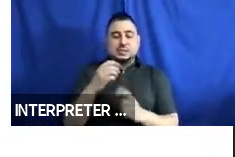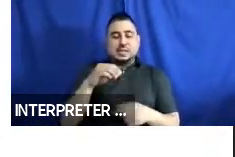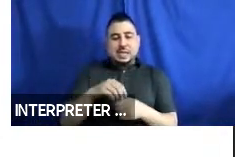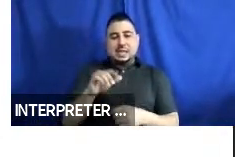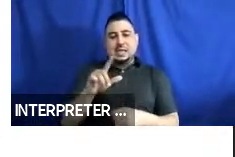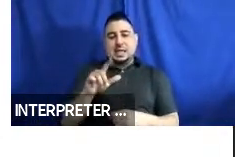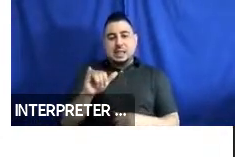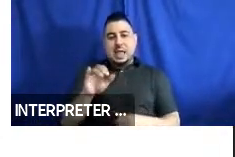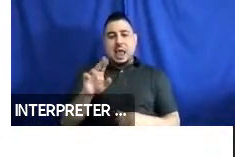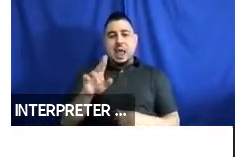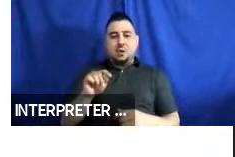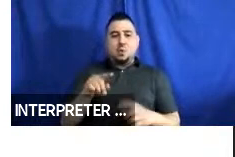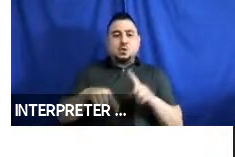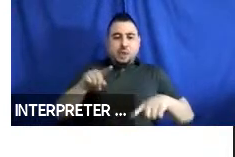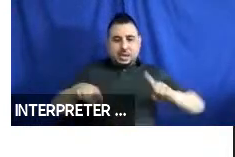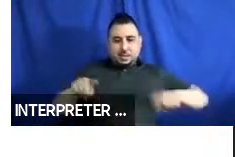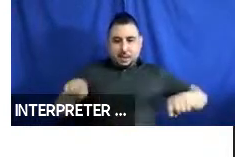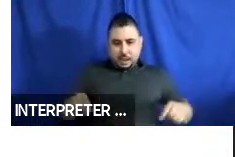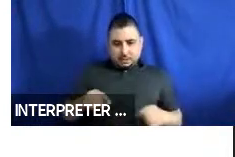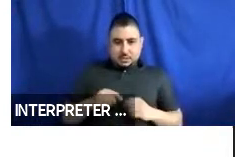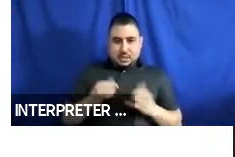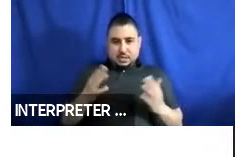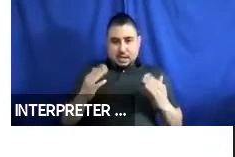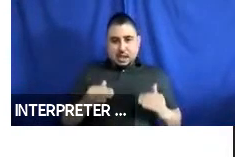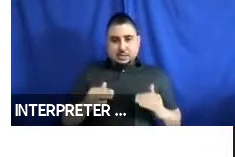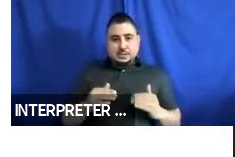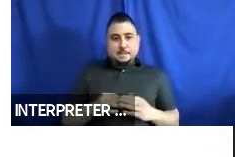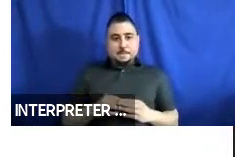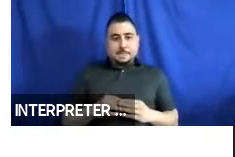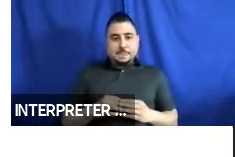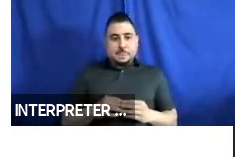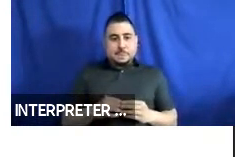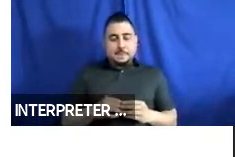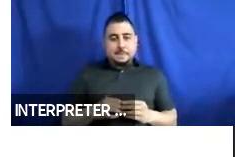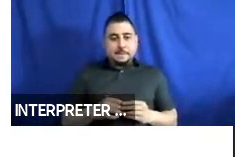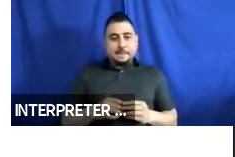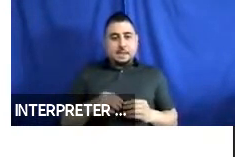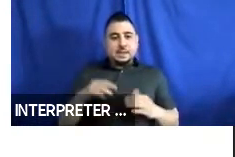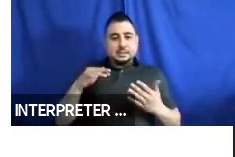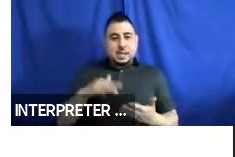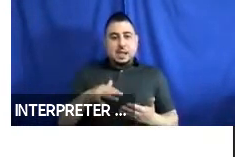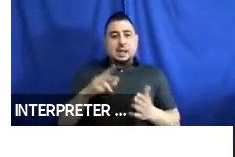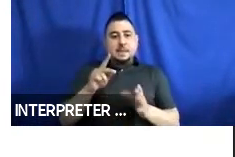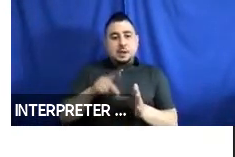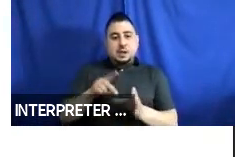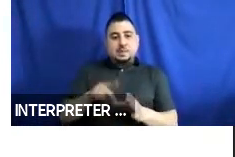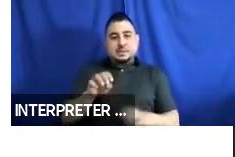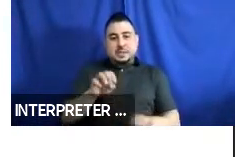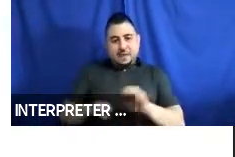were randomized. Next, please. So, study participants evaluated each of the